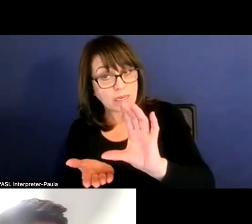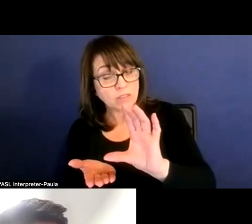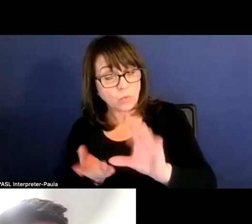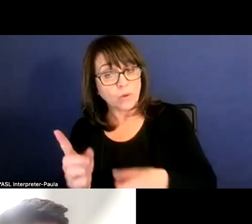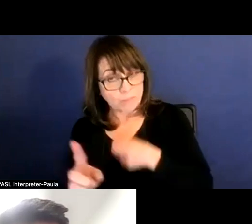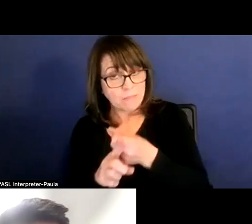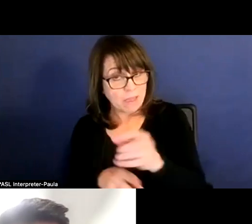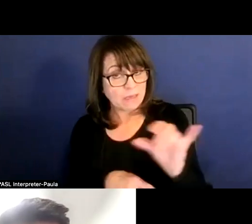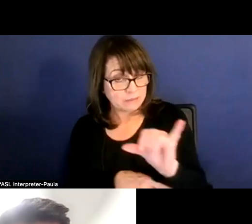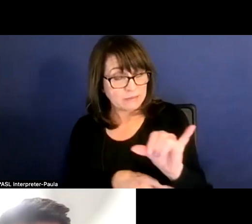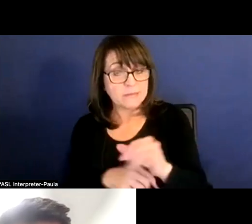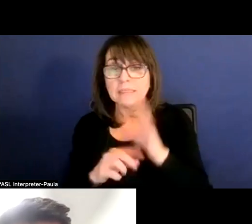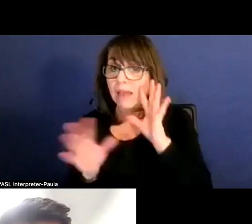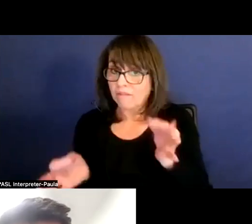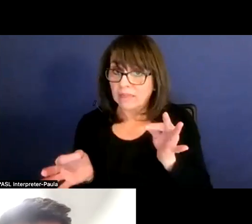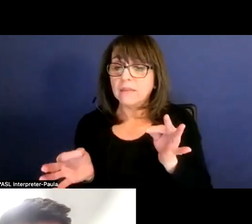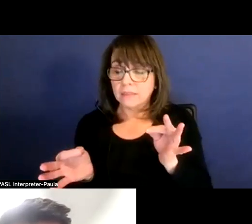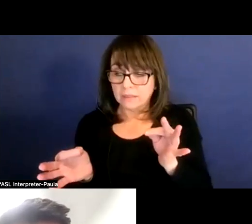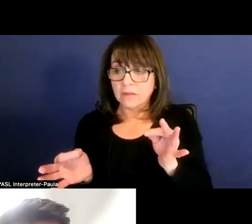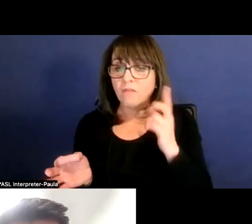For example, we use a formula